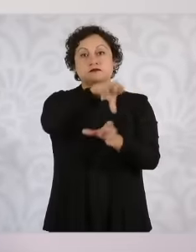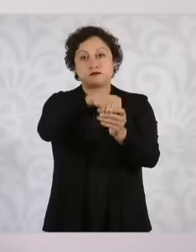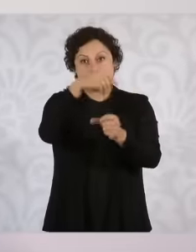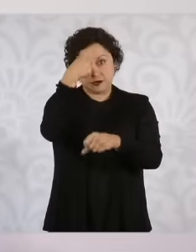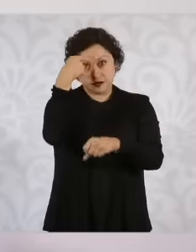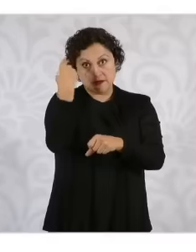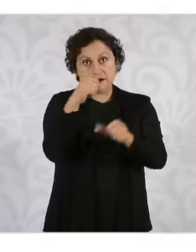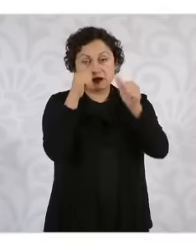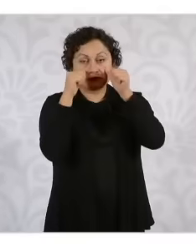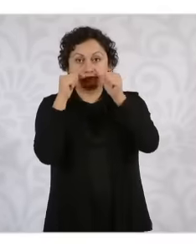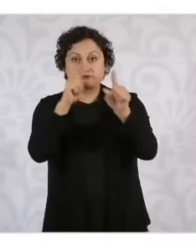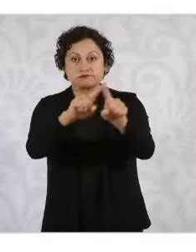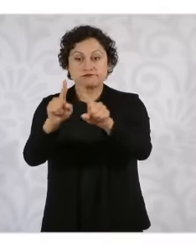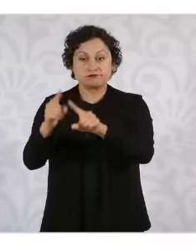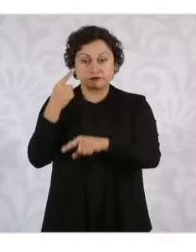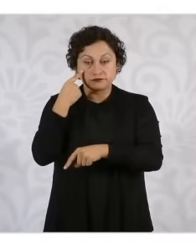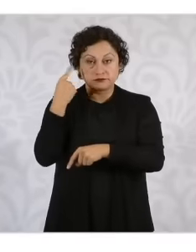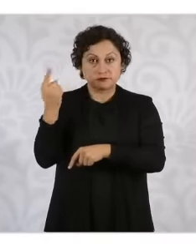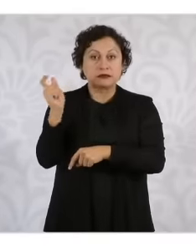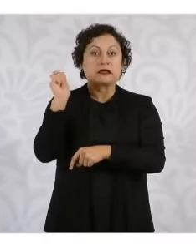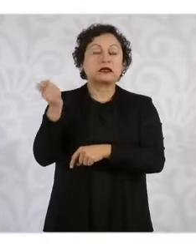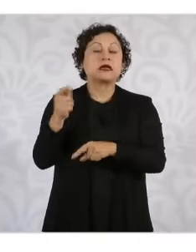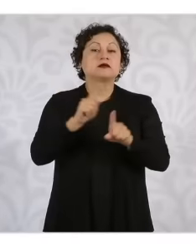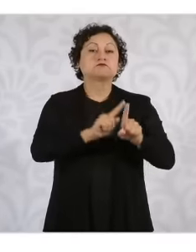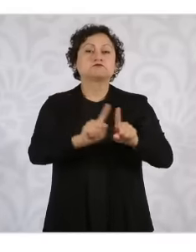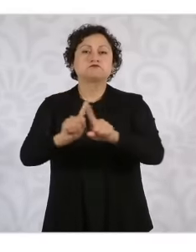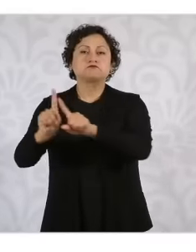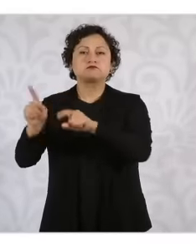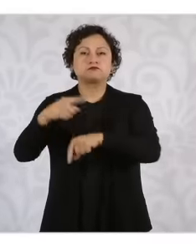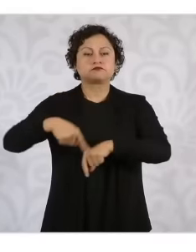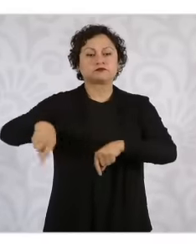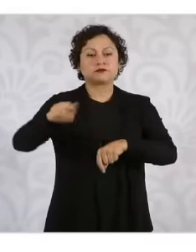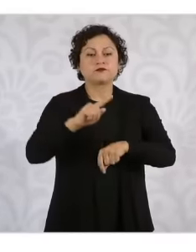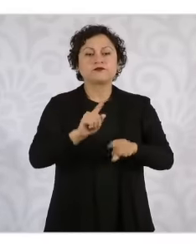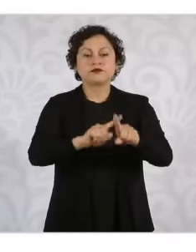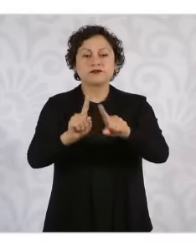preventive actions, institutional coordination, timely action. of the local prosecutor's offices